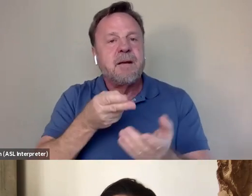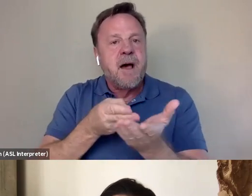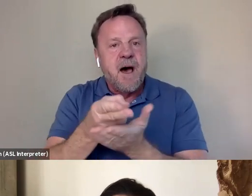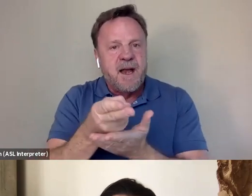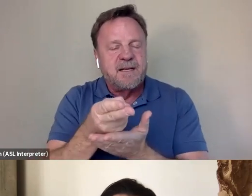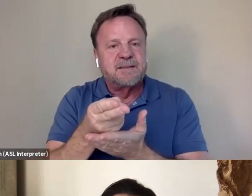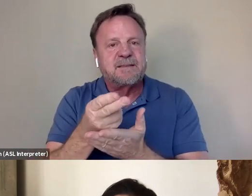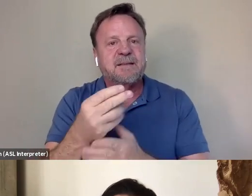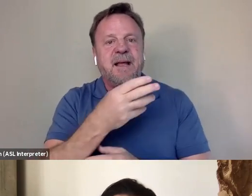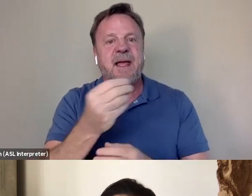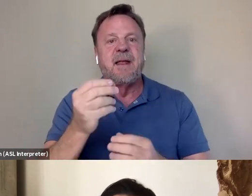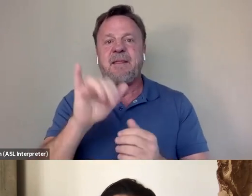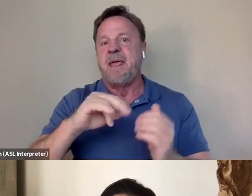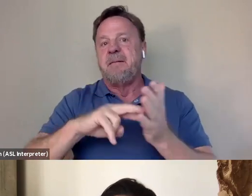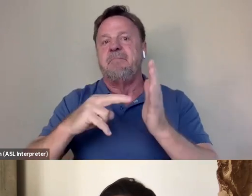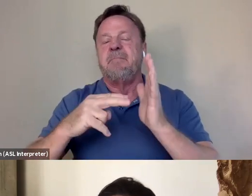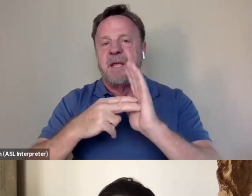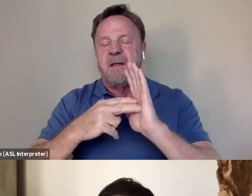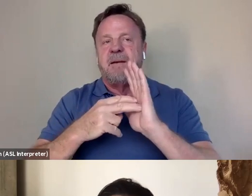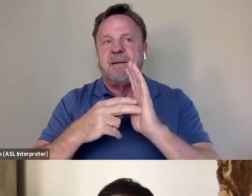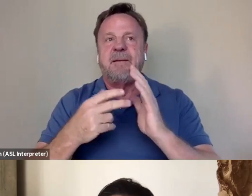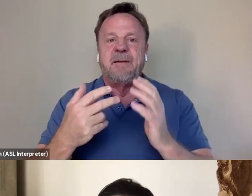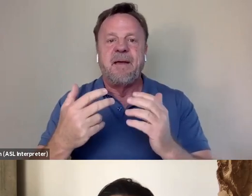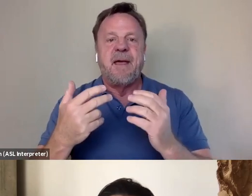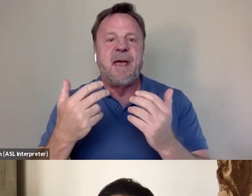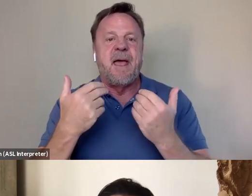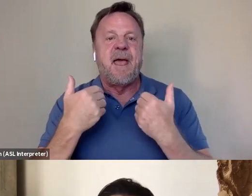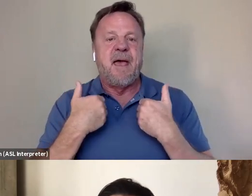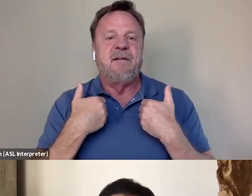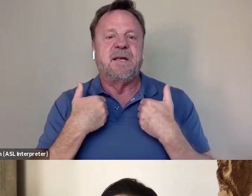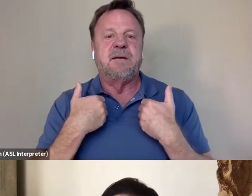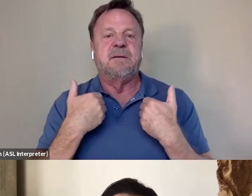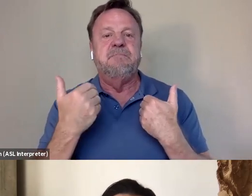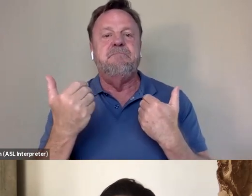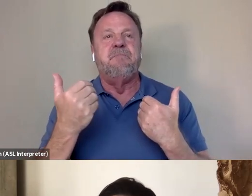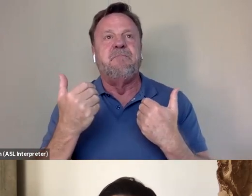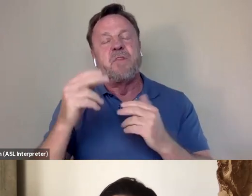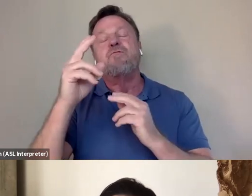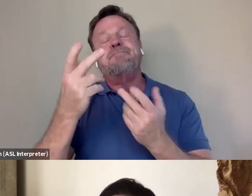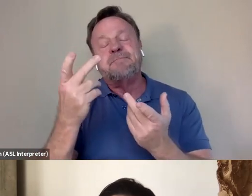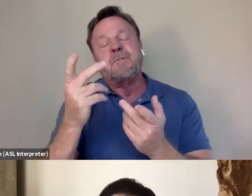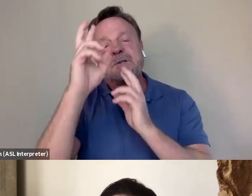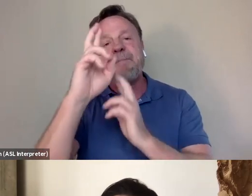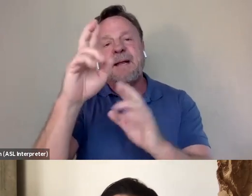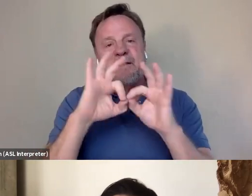and that meant again, having the respect, you know, paying respect to the family and their story, right?